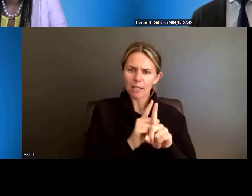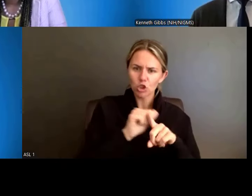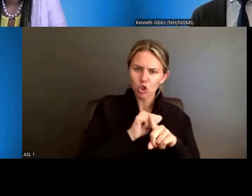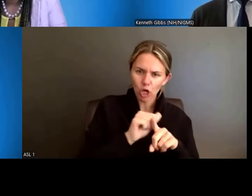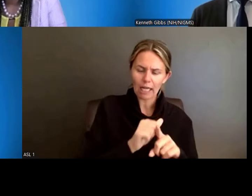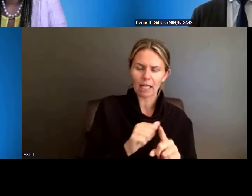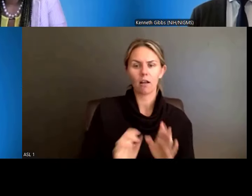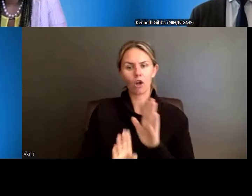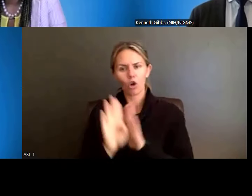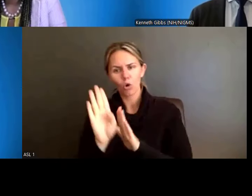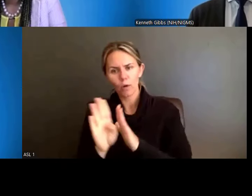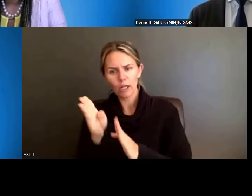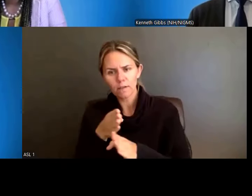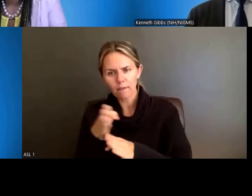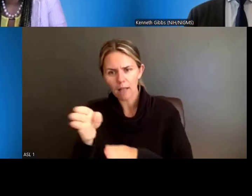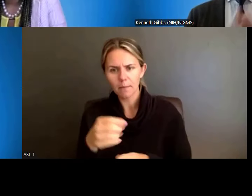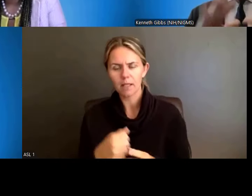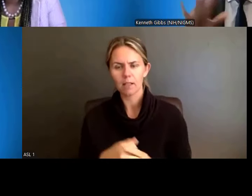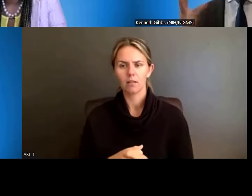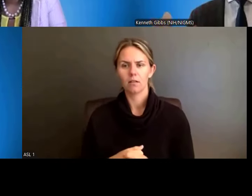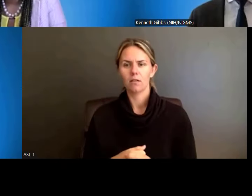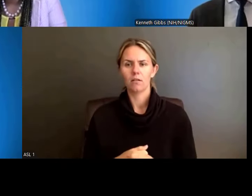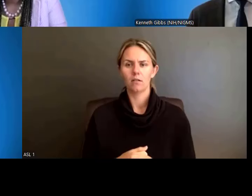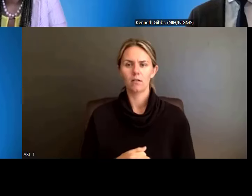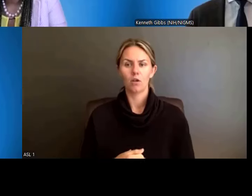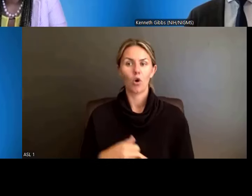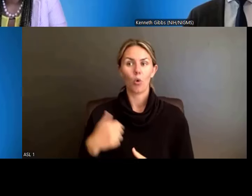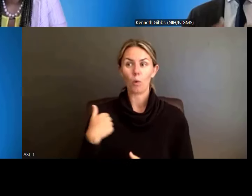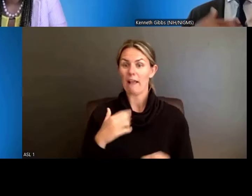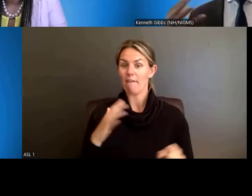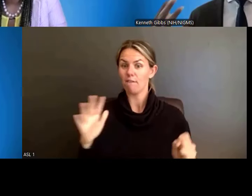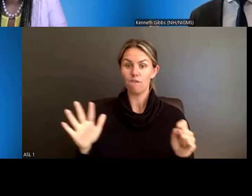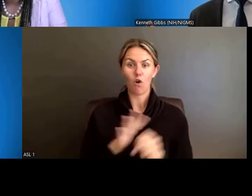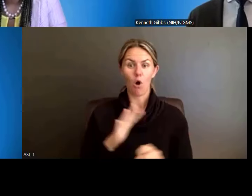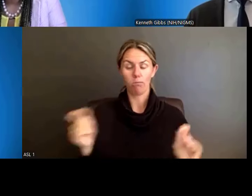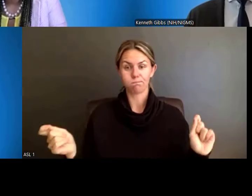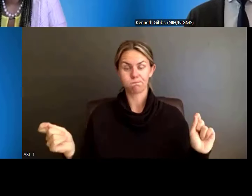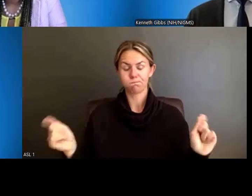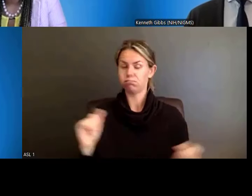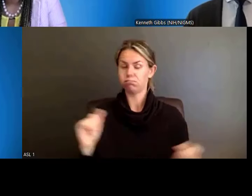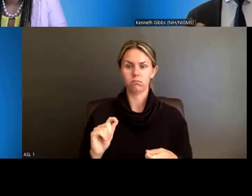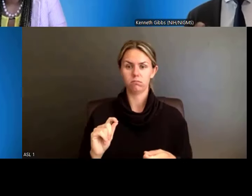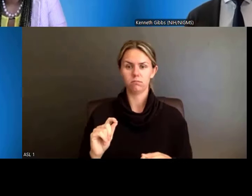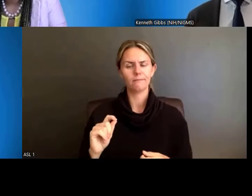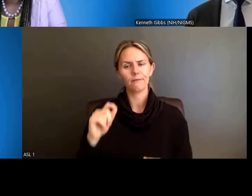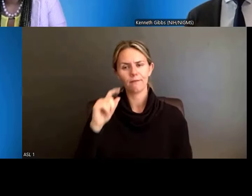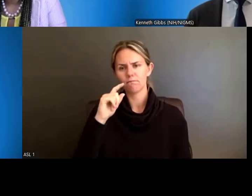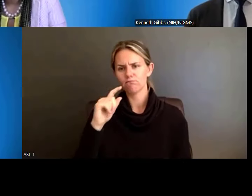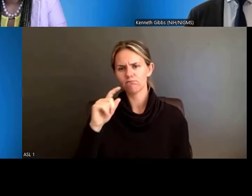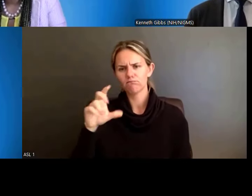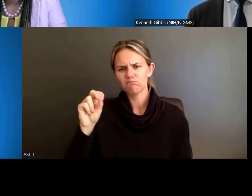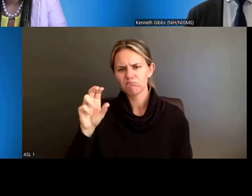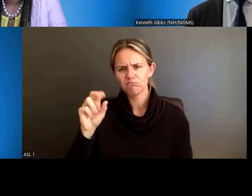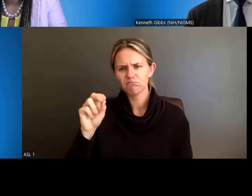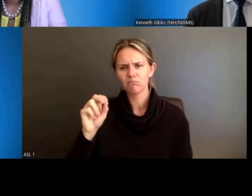things. So, yeah, we're not doing the wholesale changes that have been in fellowships and RPGs --